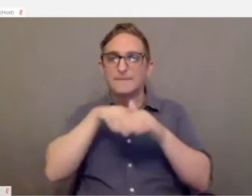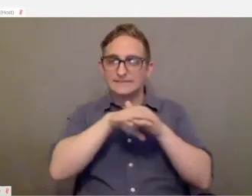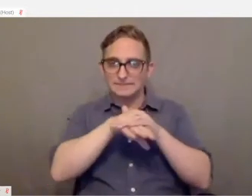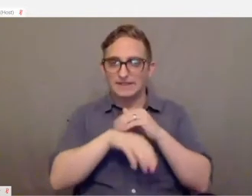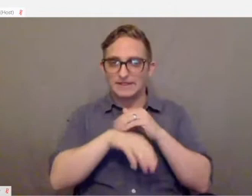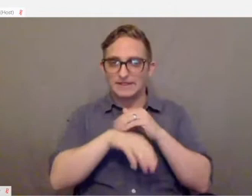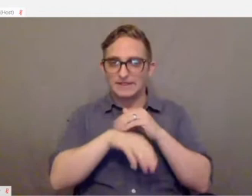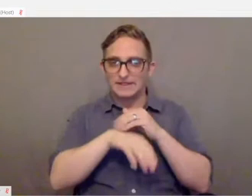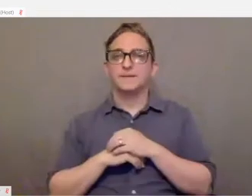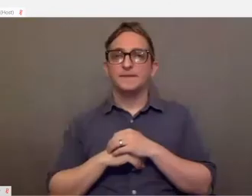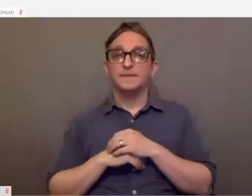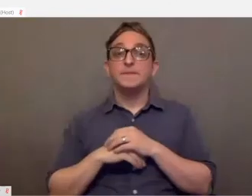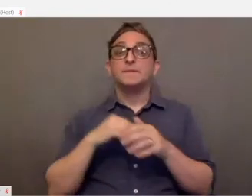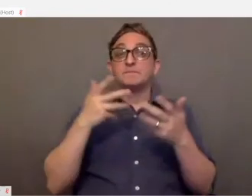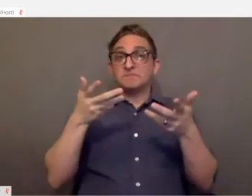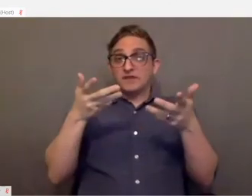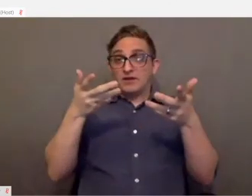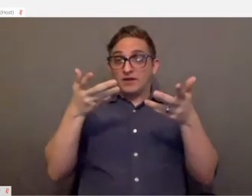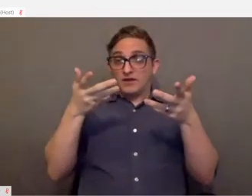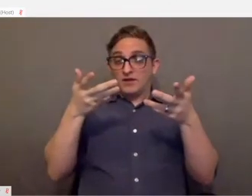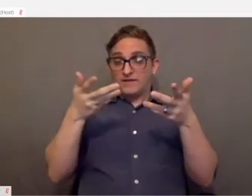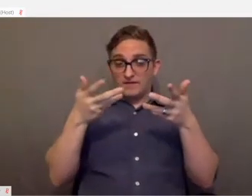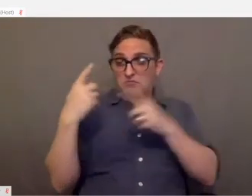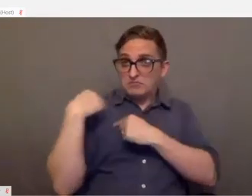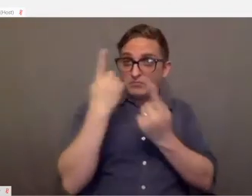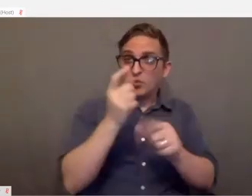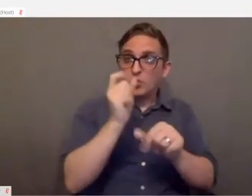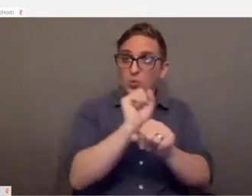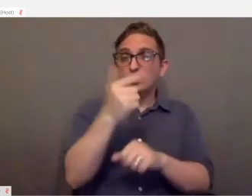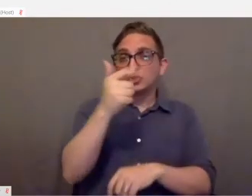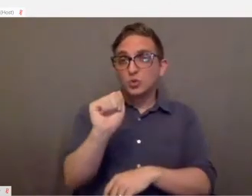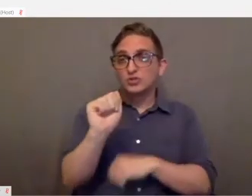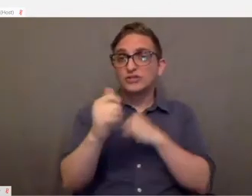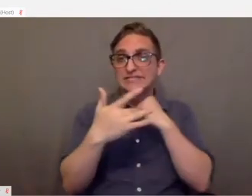Once ‑‑ I had been working at Georgia tech for white a while with tools for life